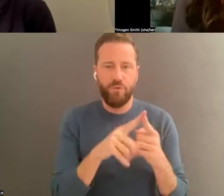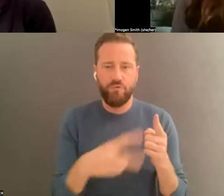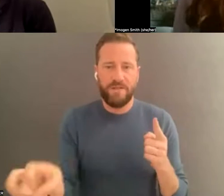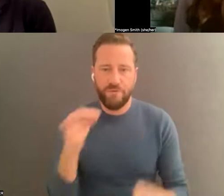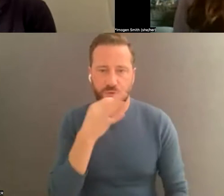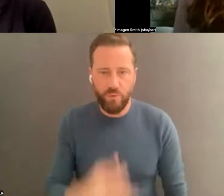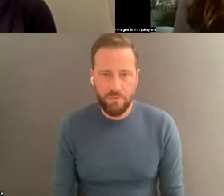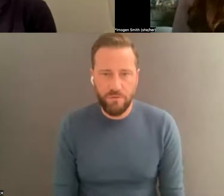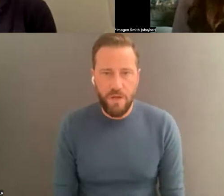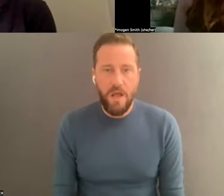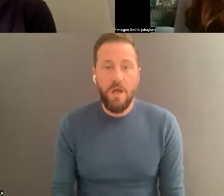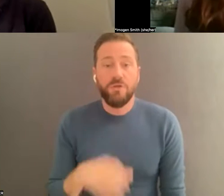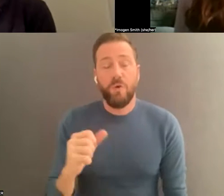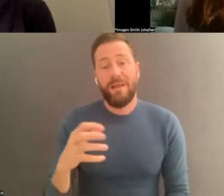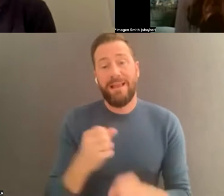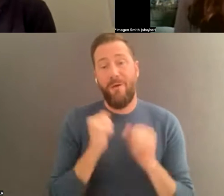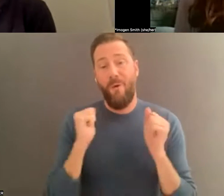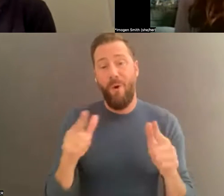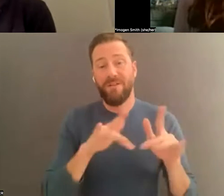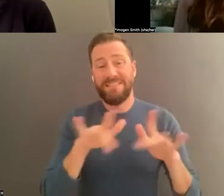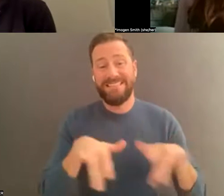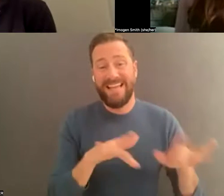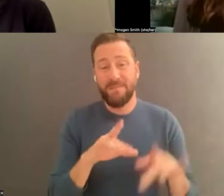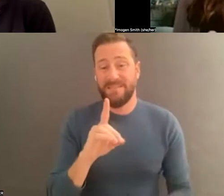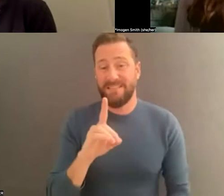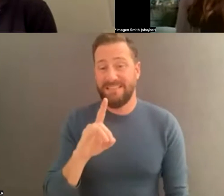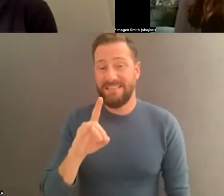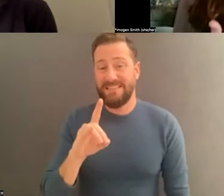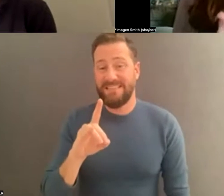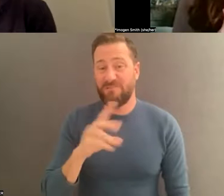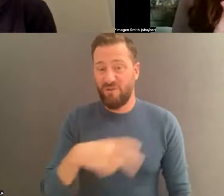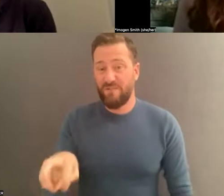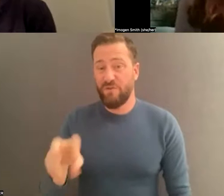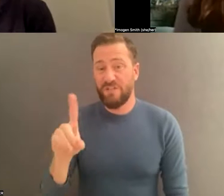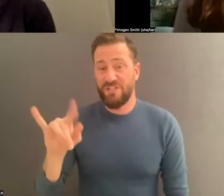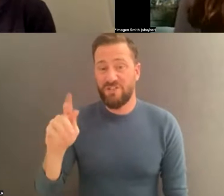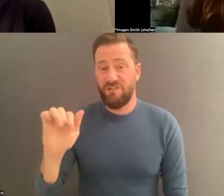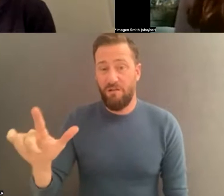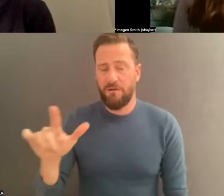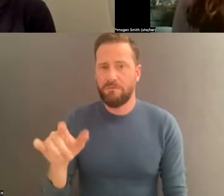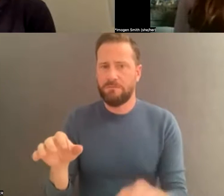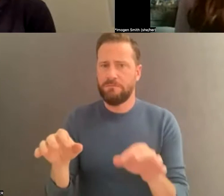d. And getting all of your tape s